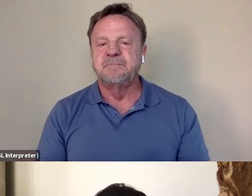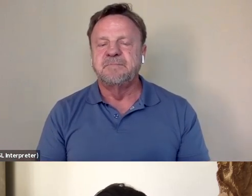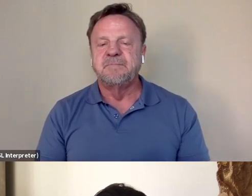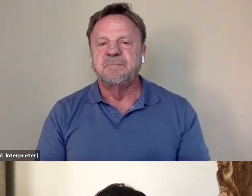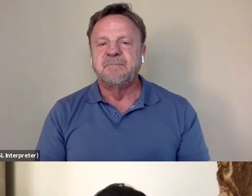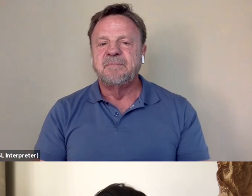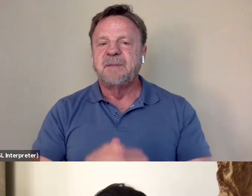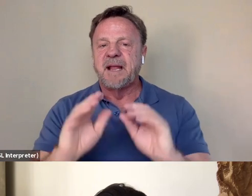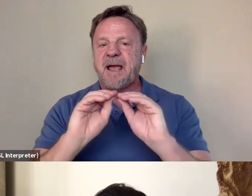a few features docs.